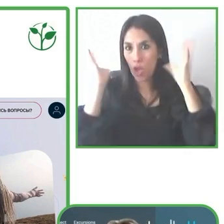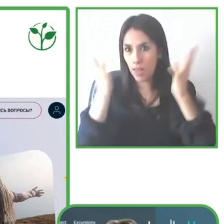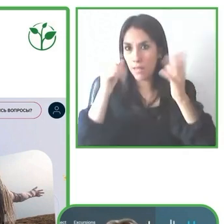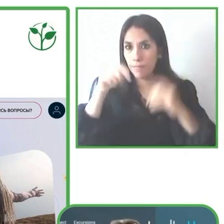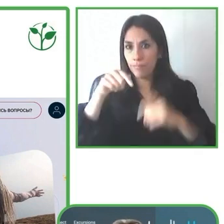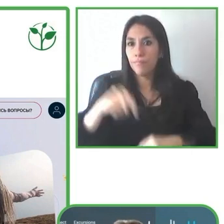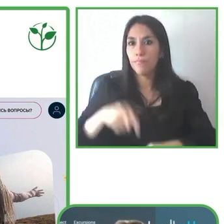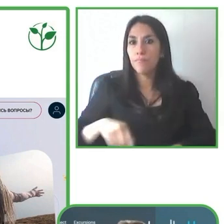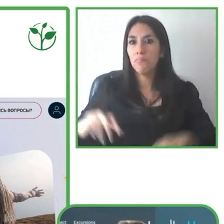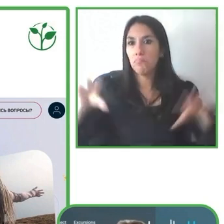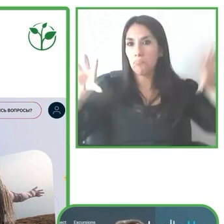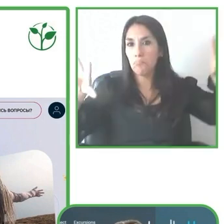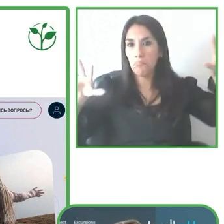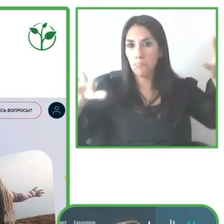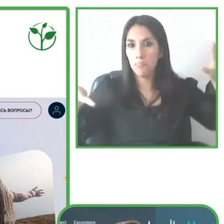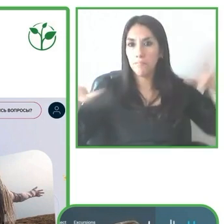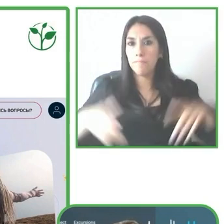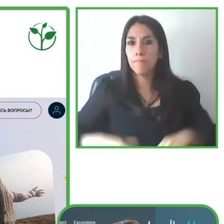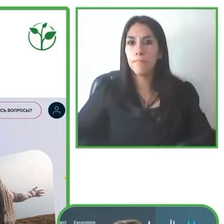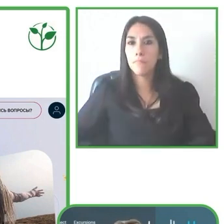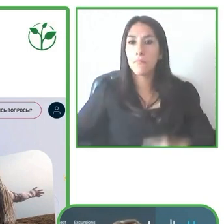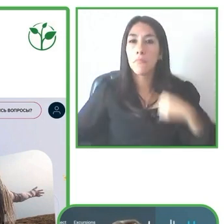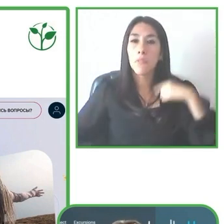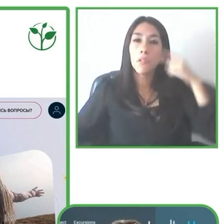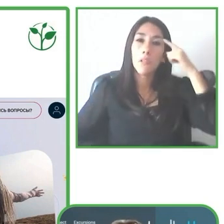So we invite people with disabilities to become guides